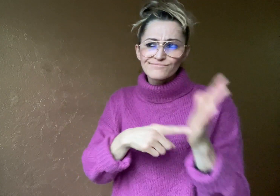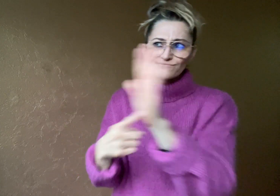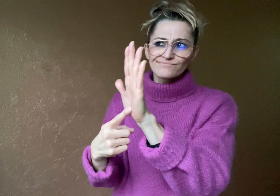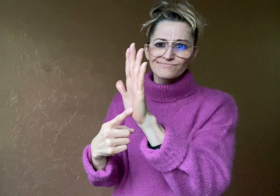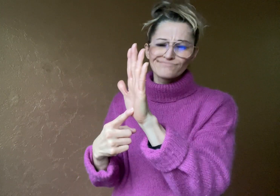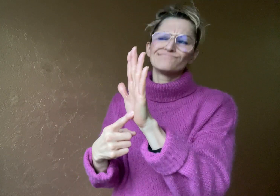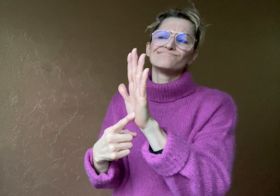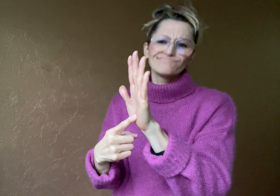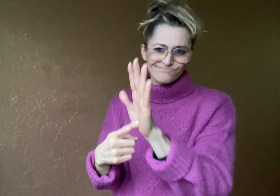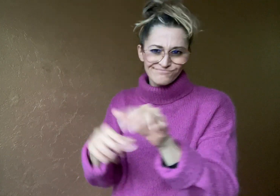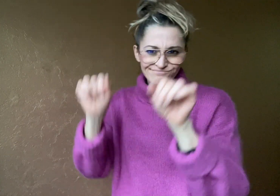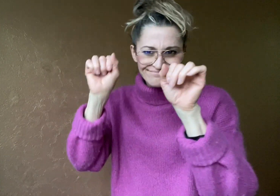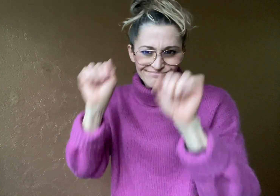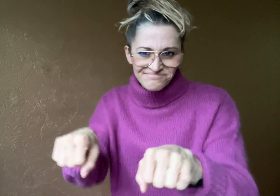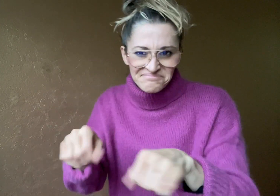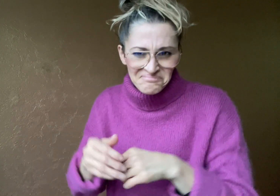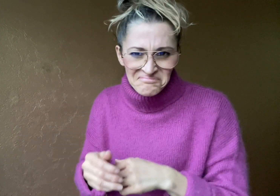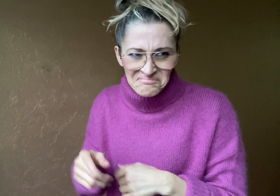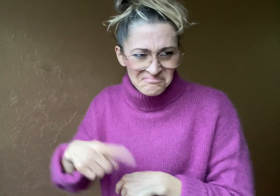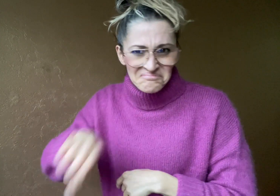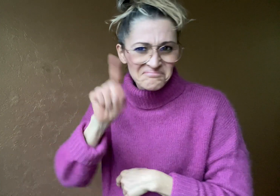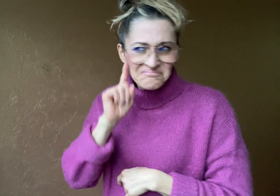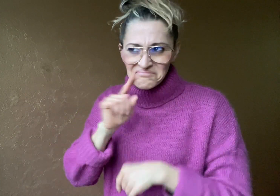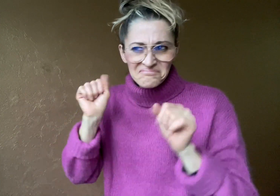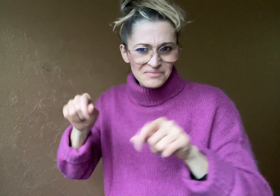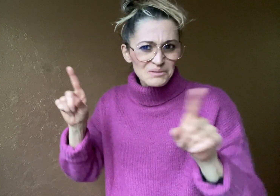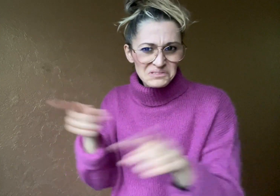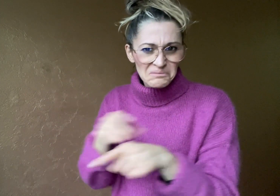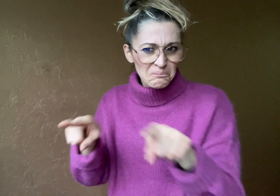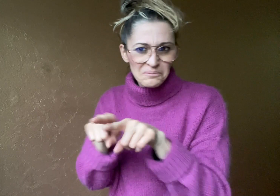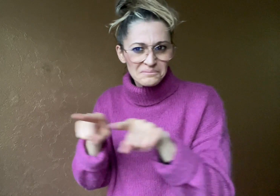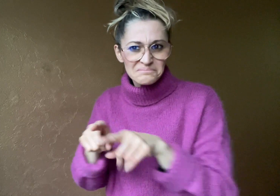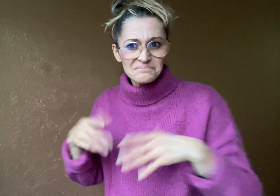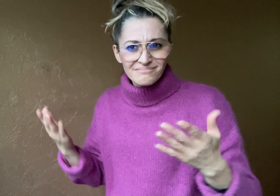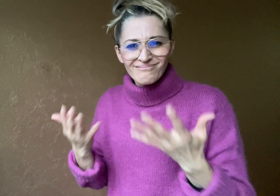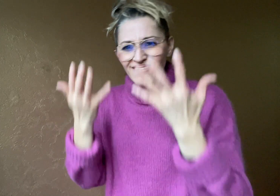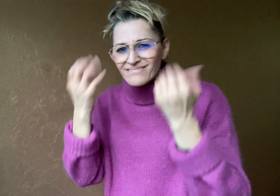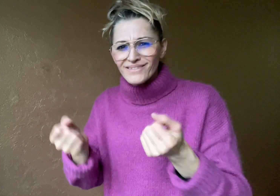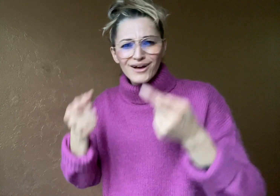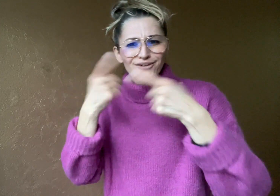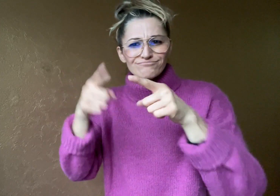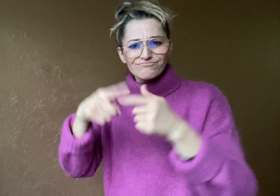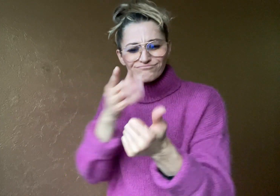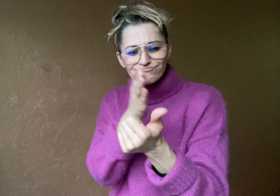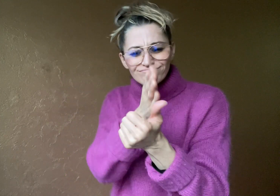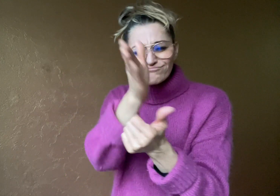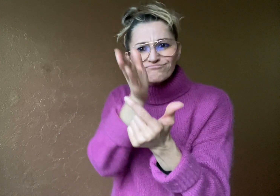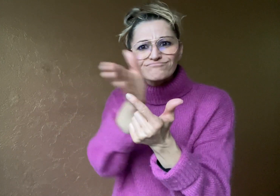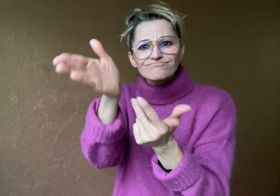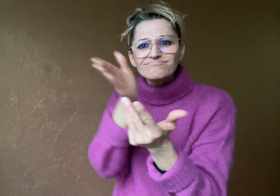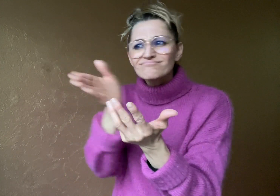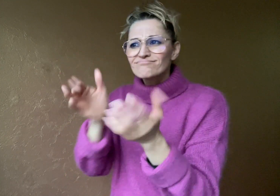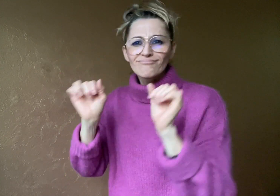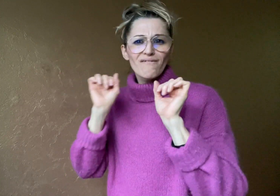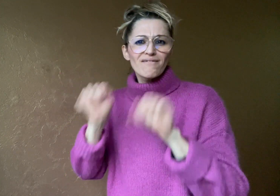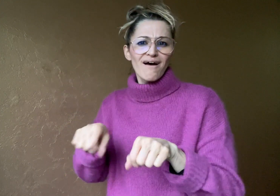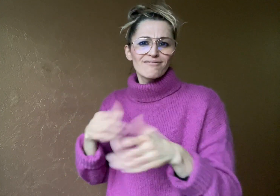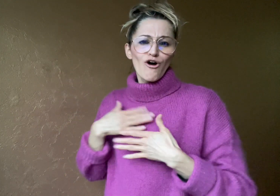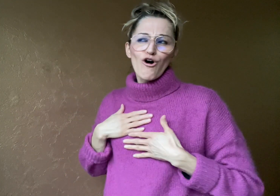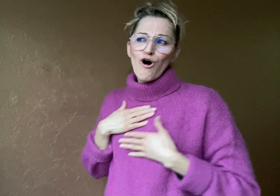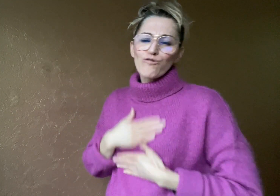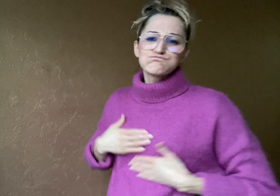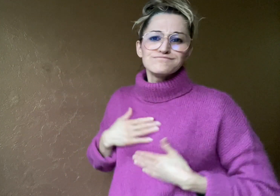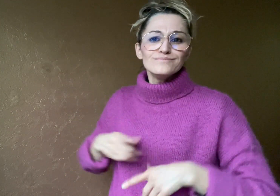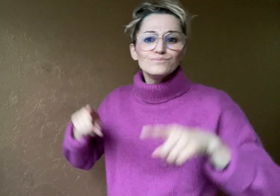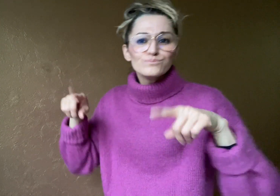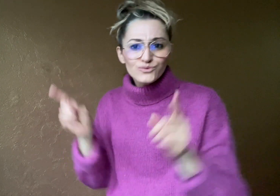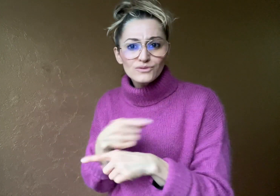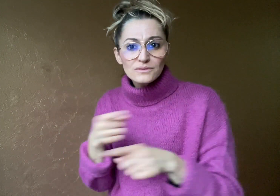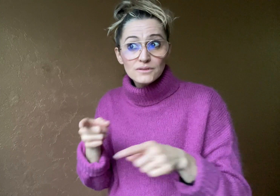it is possible. There are ways to enjoy music besides hearing -